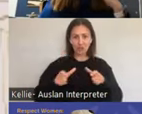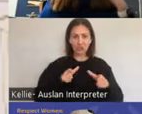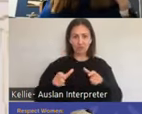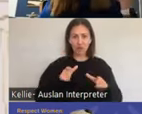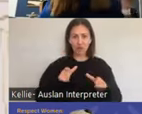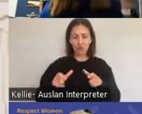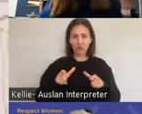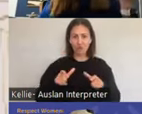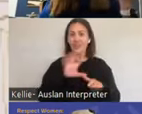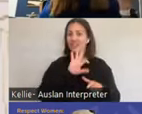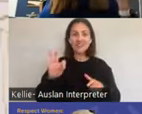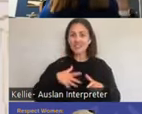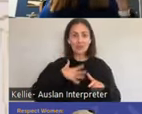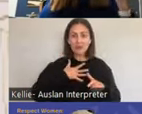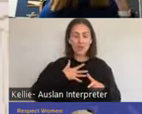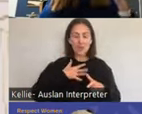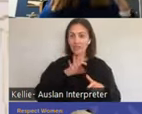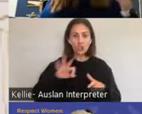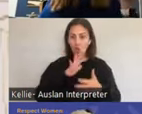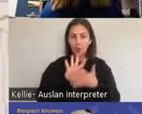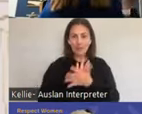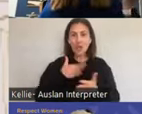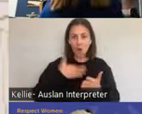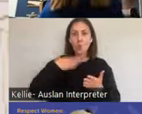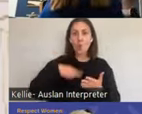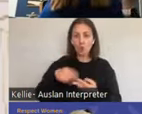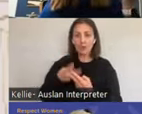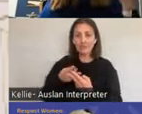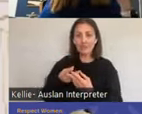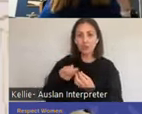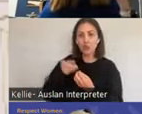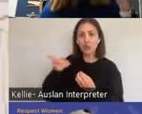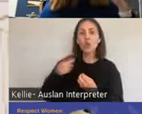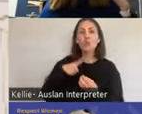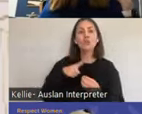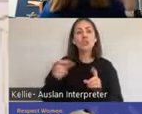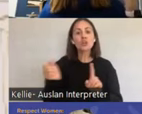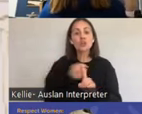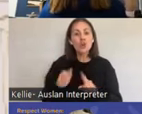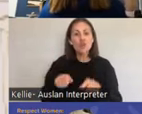have for multiple people is often during sexual assault people will get wet.